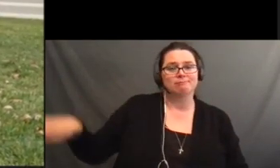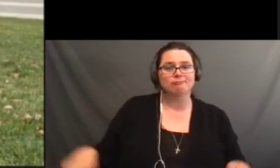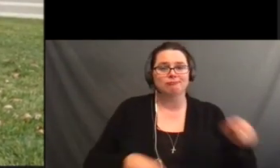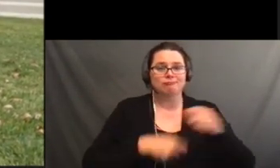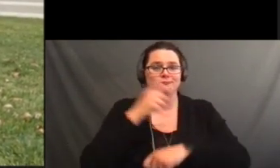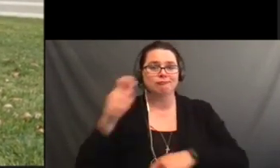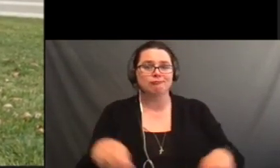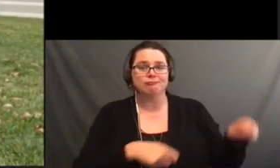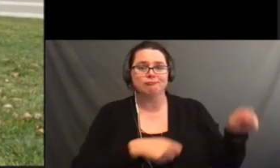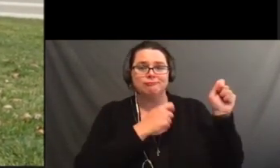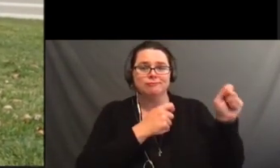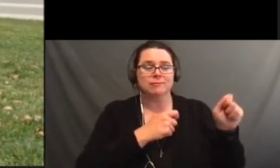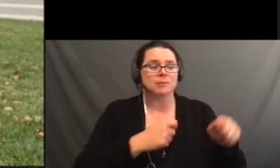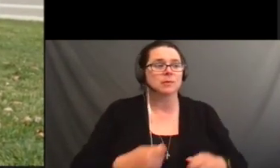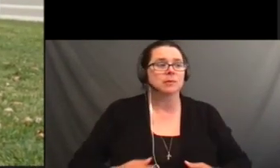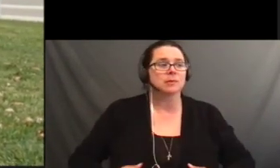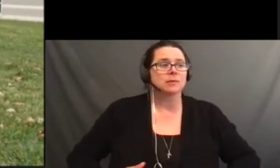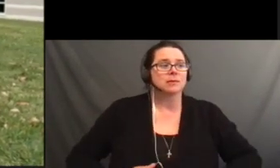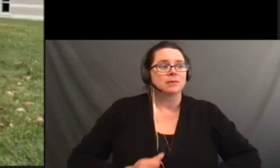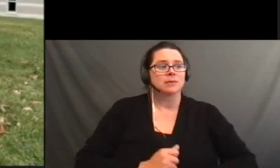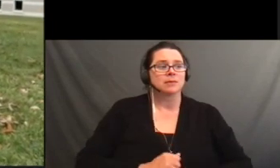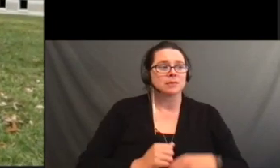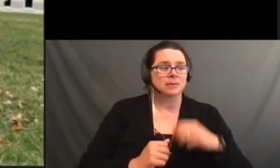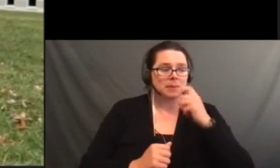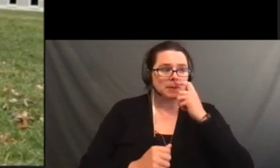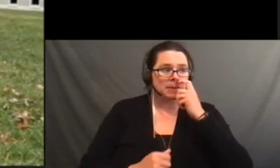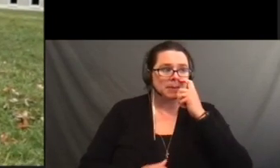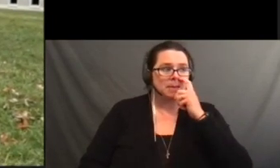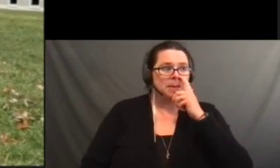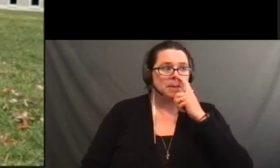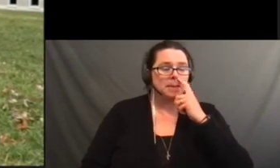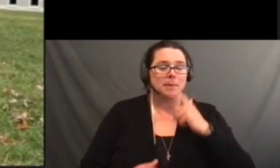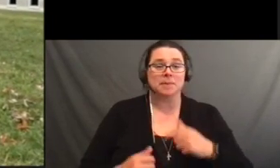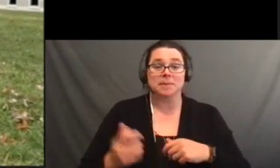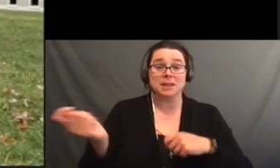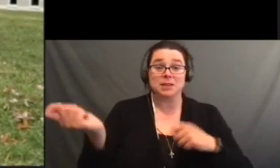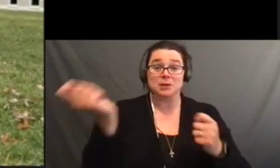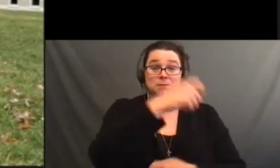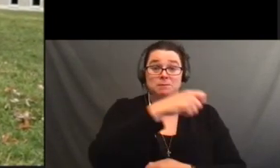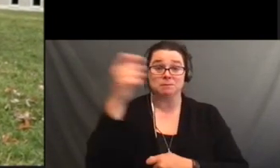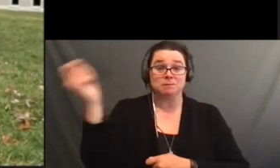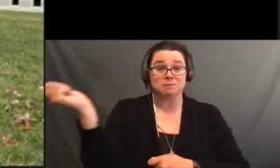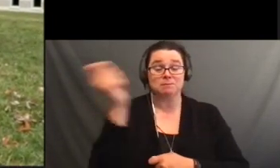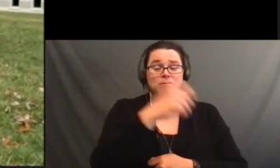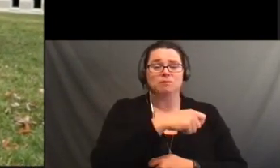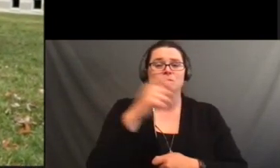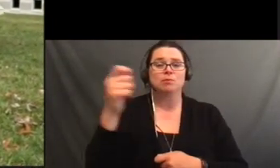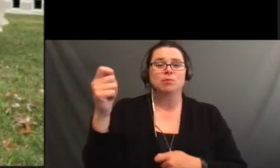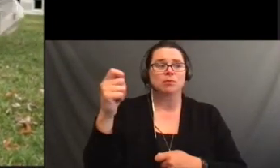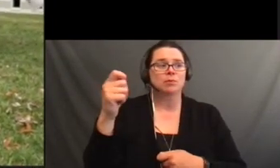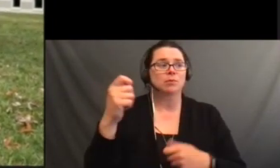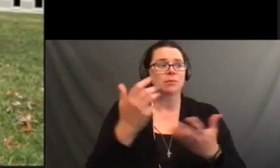playing) Okay, so this is a mixer track where I can basically mix everything.